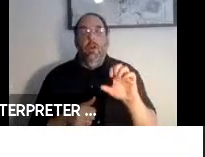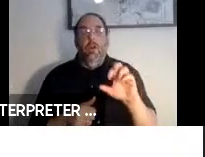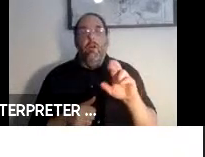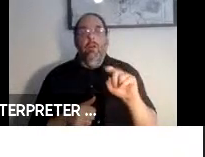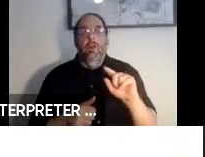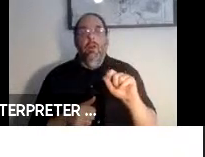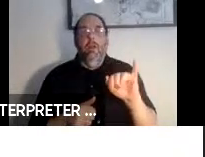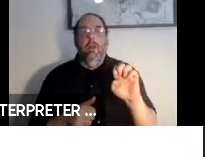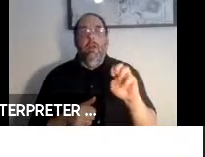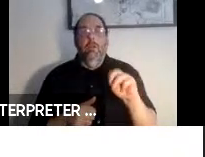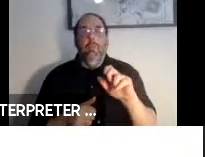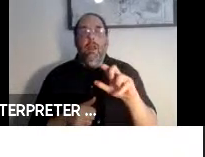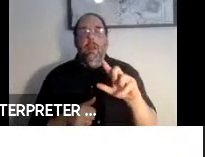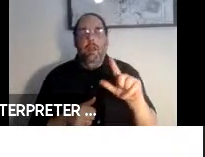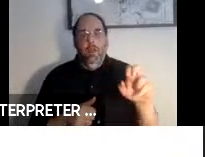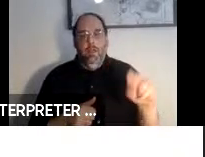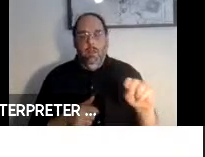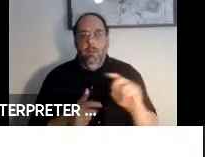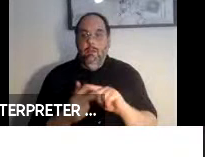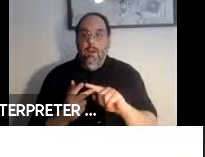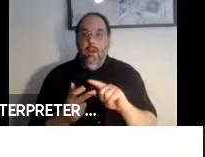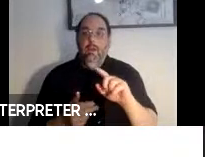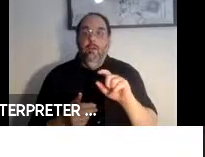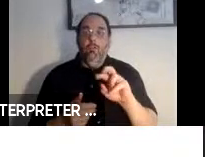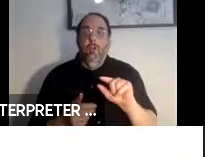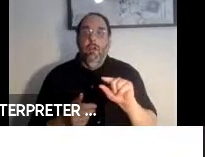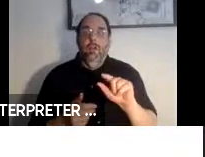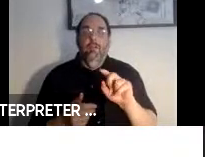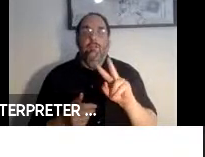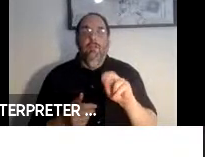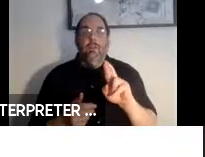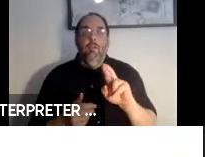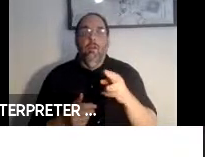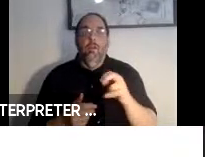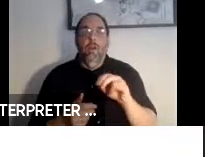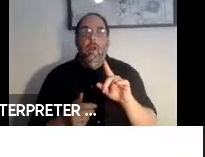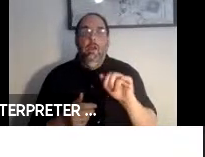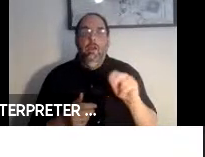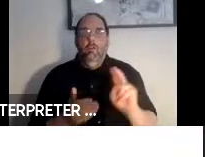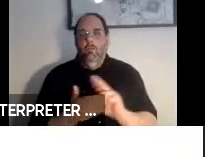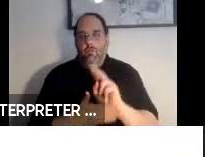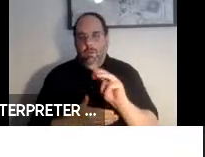we will hear from Dr. Gregg Vanderheiden, from the University of Maryland; he will be followed